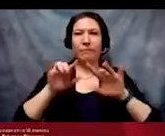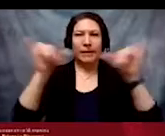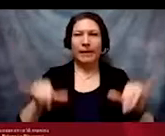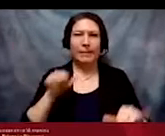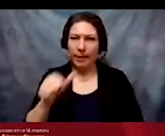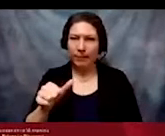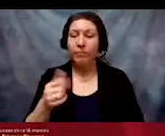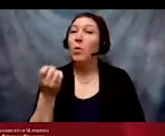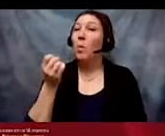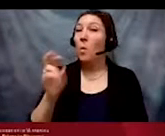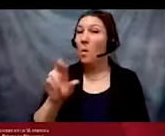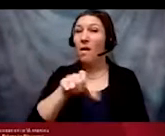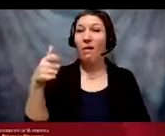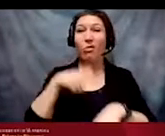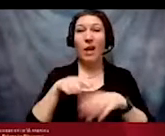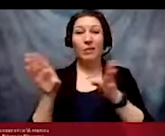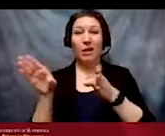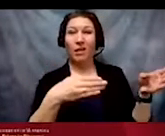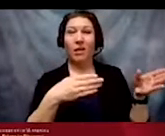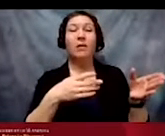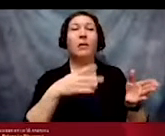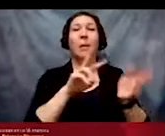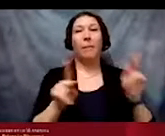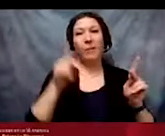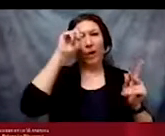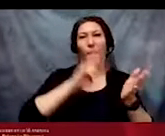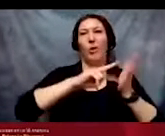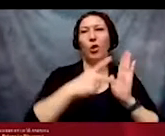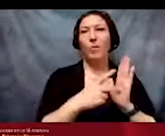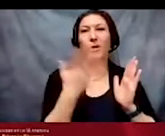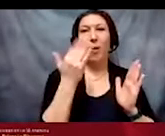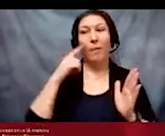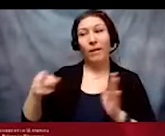avoid more meaningful equity work. The purpose of naming